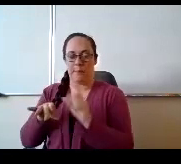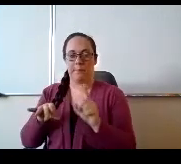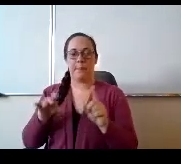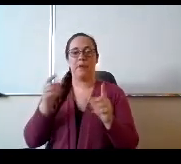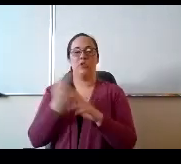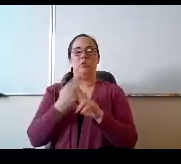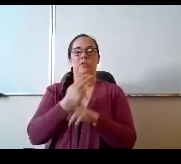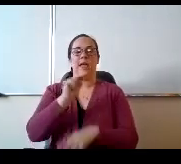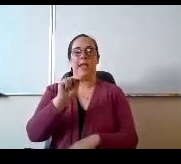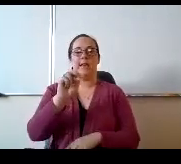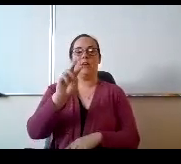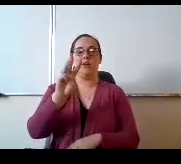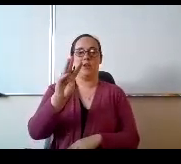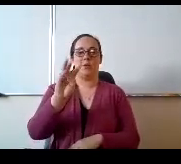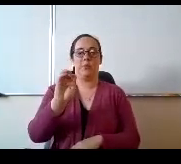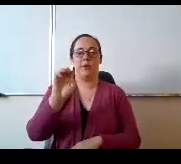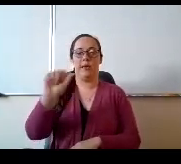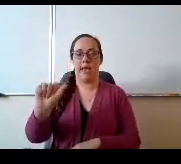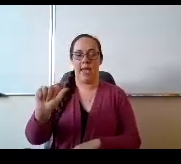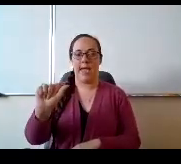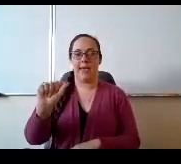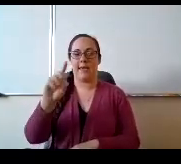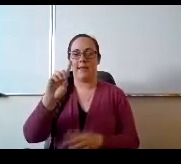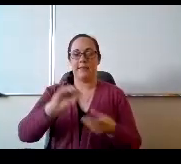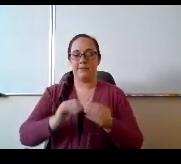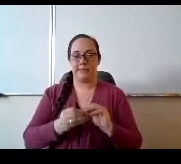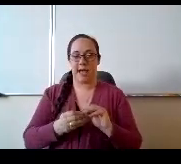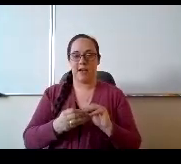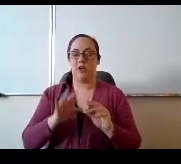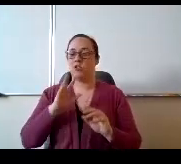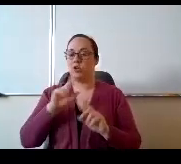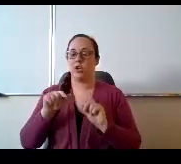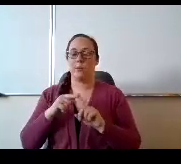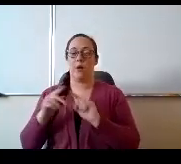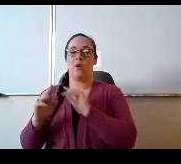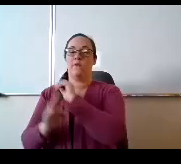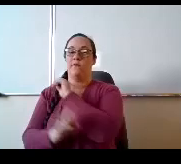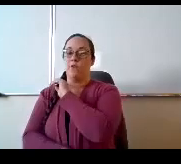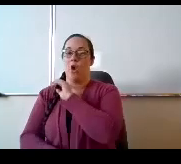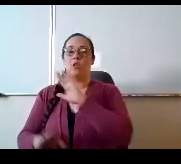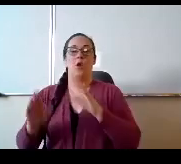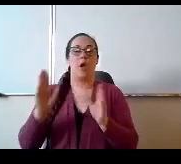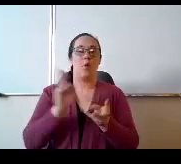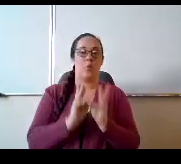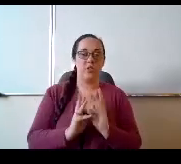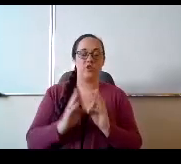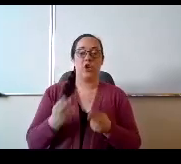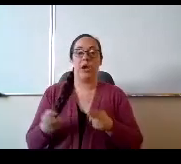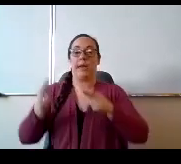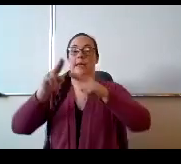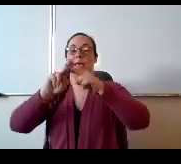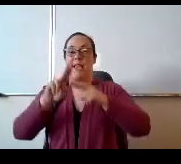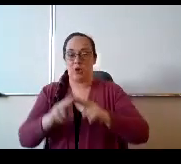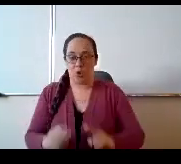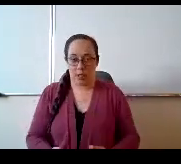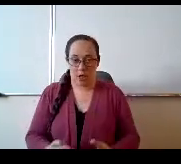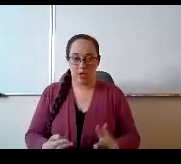a data that talked about a fallen a winter gain or a loss. And that was the baseline that we set to get kids.